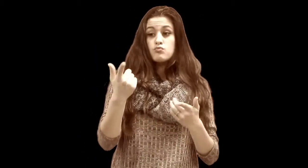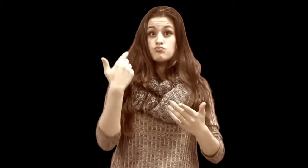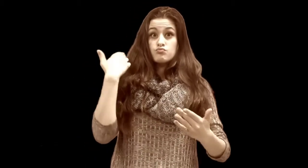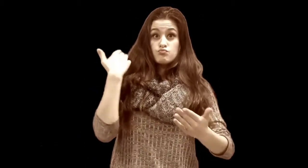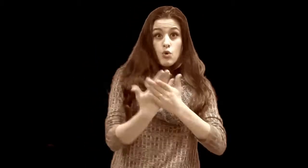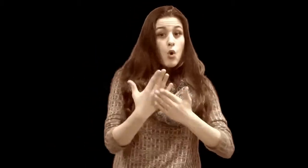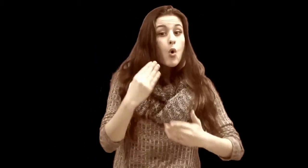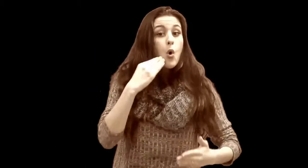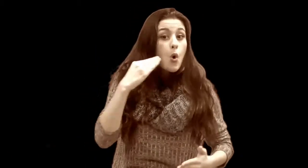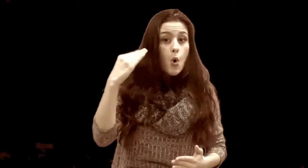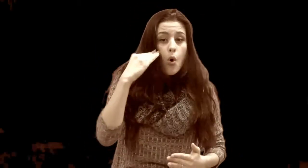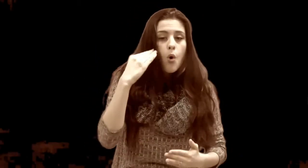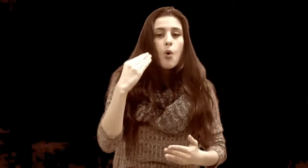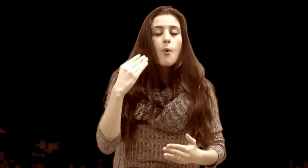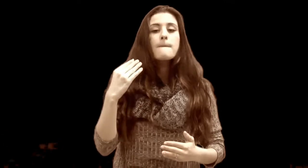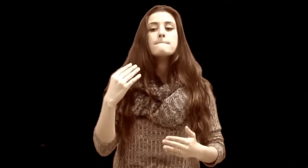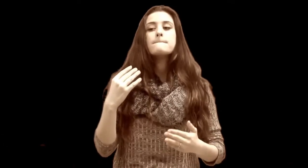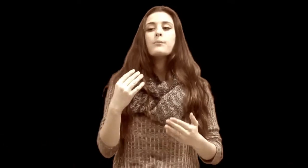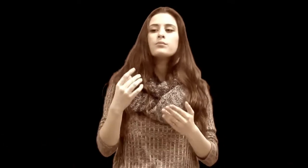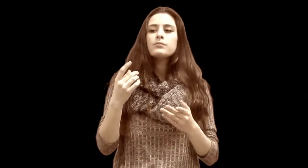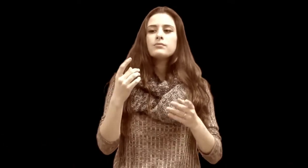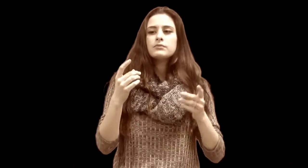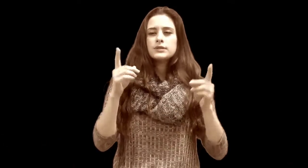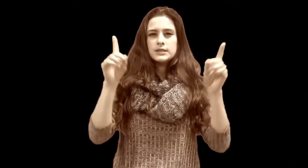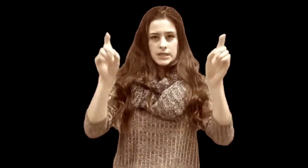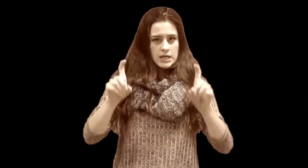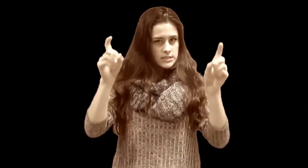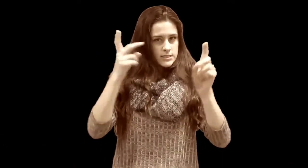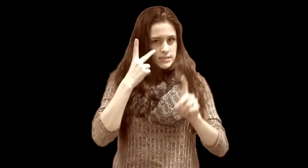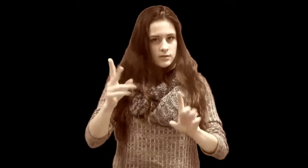when you arrive home you’ll need to test her,